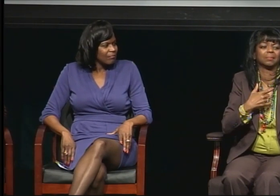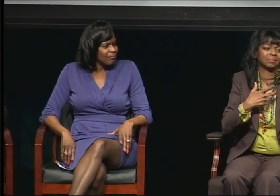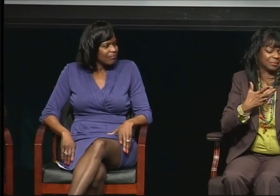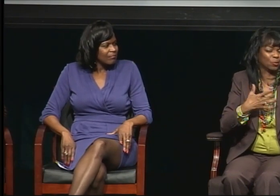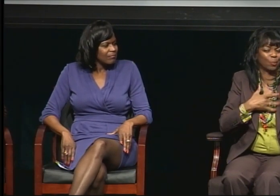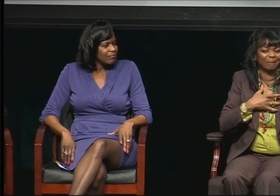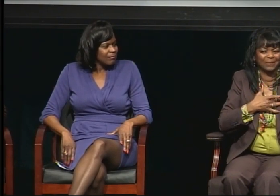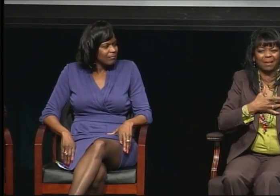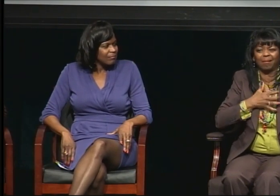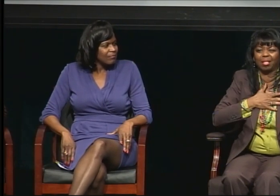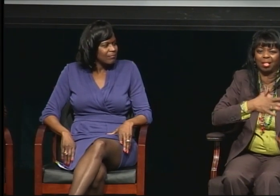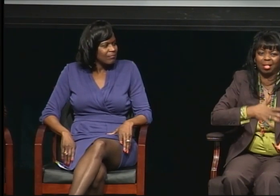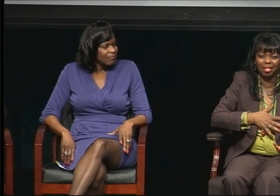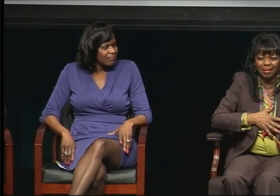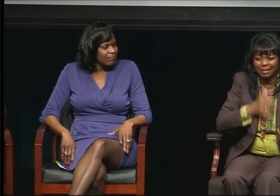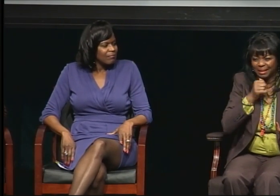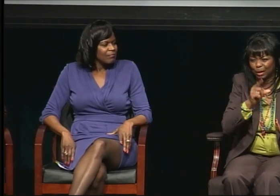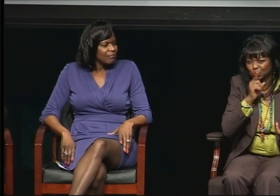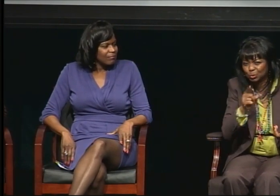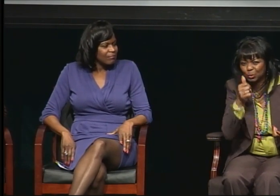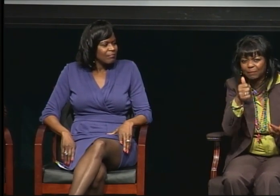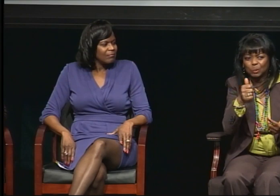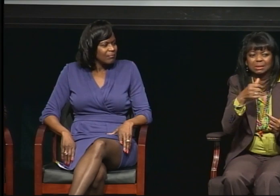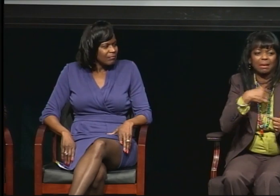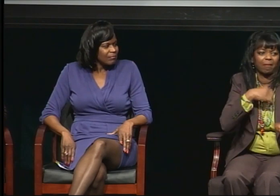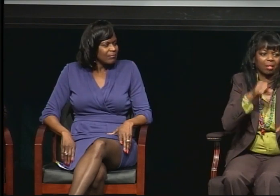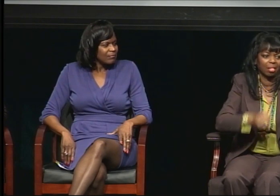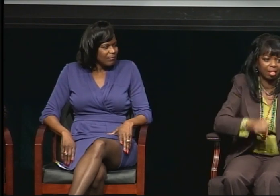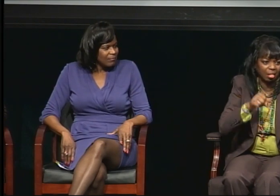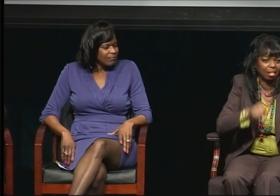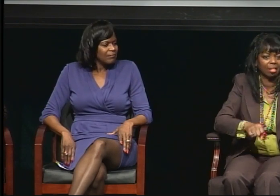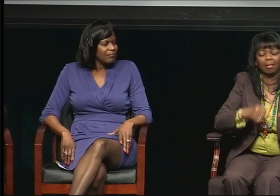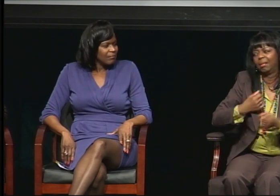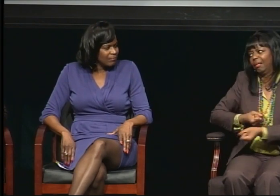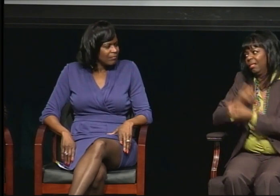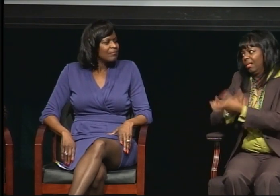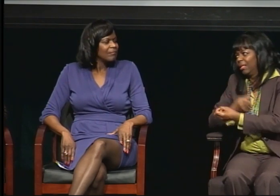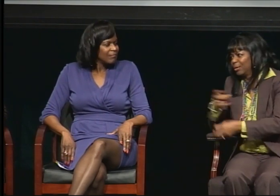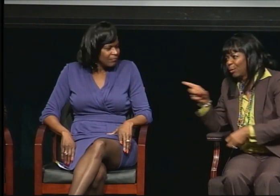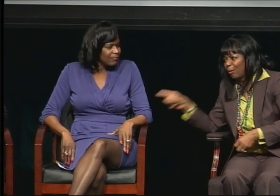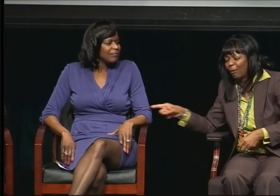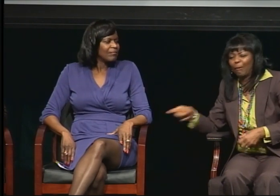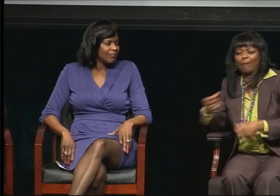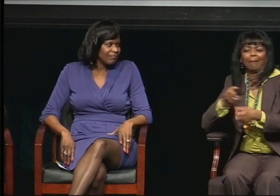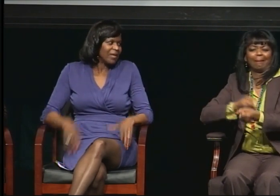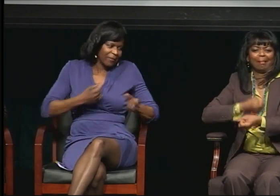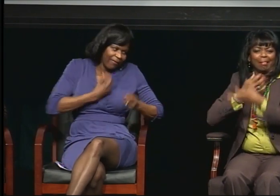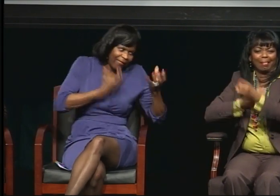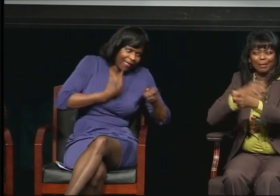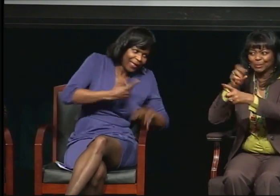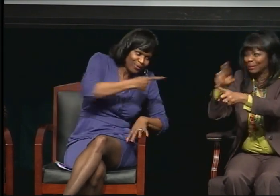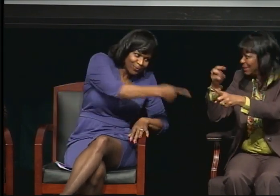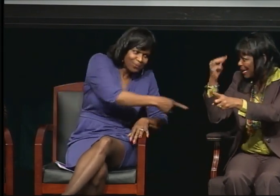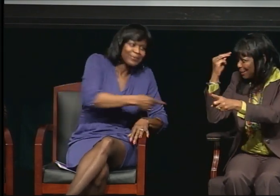So I was able to talk to Angela. And I did to her.